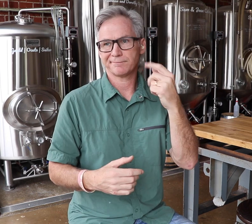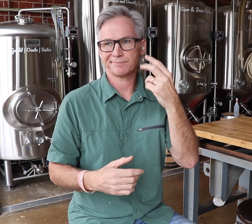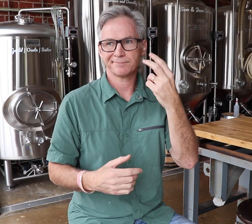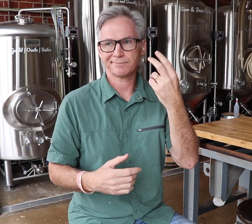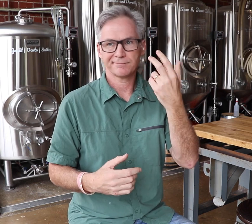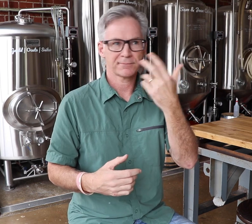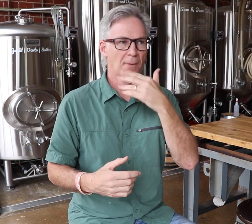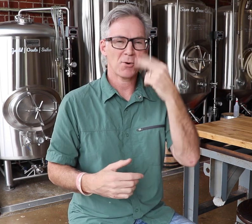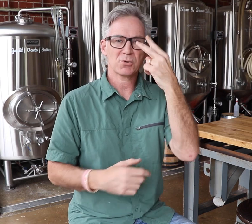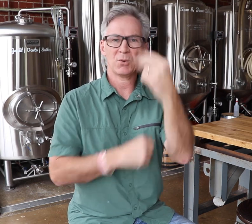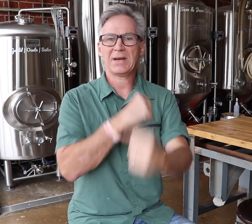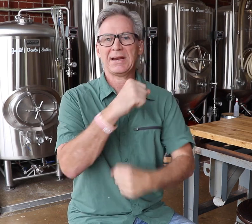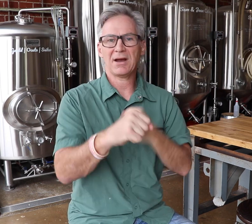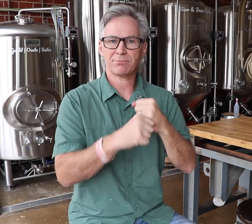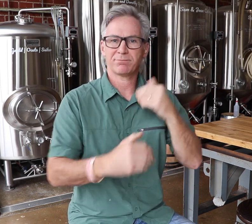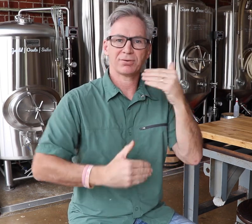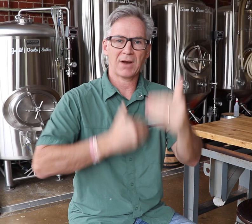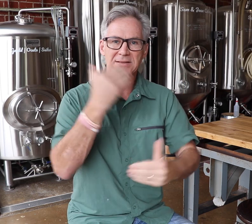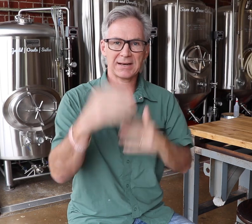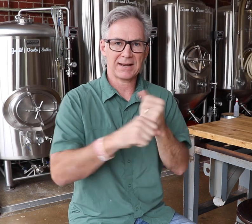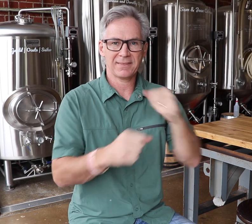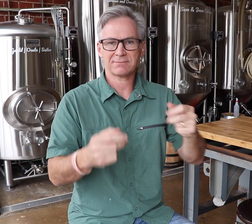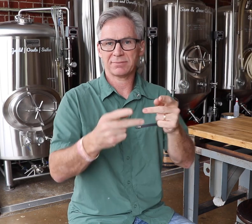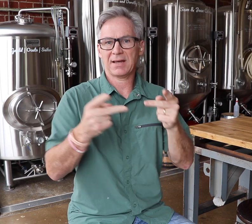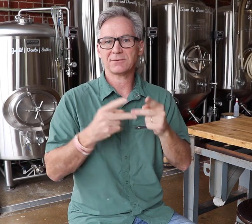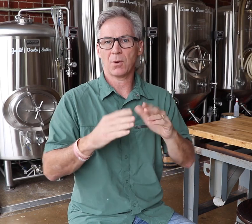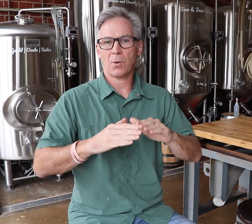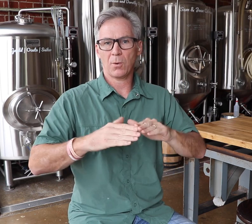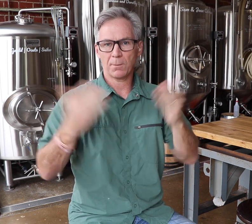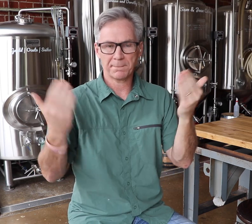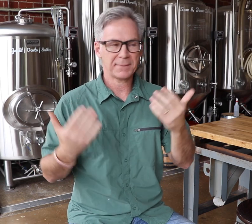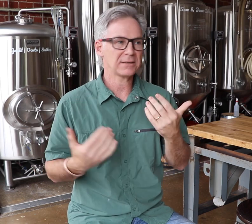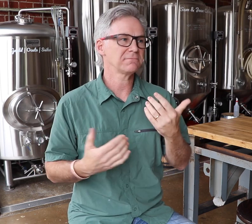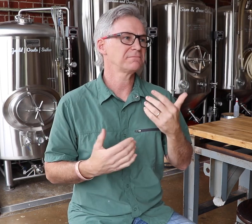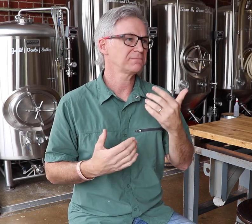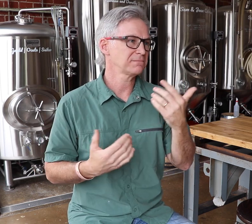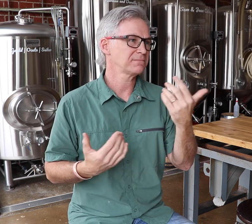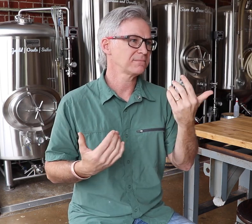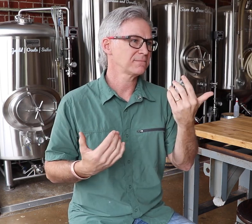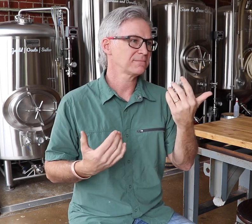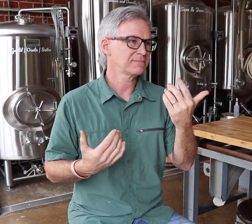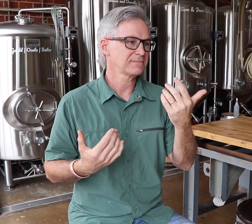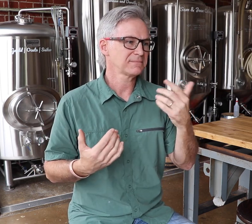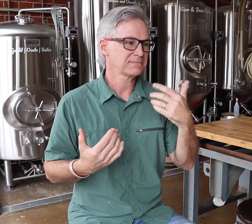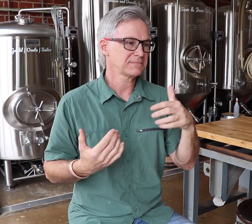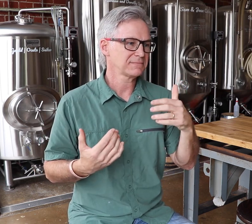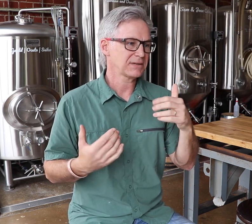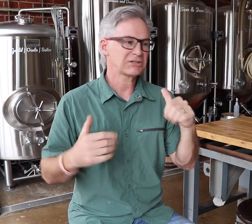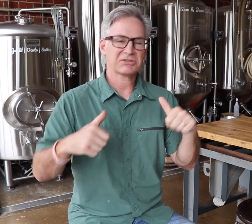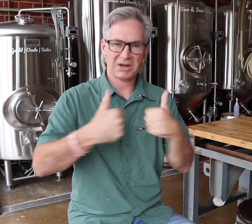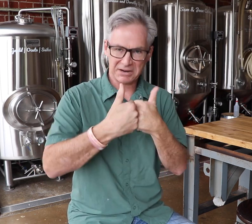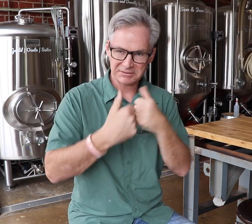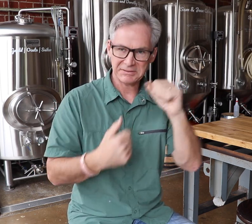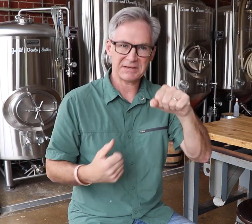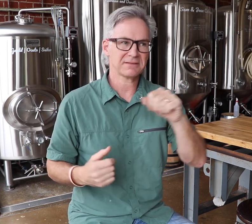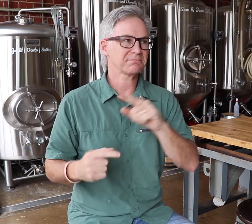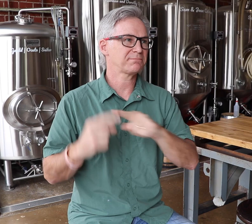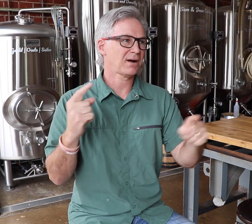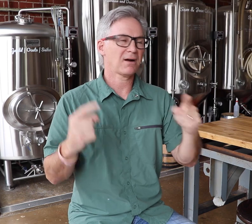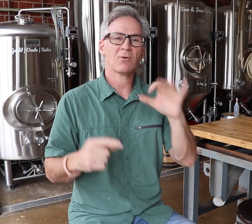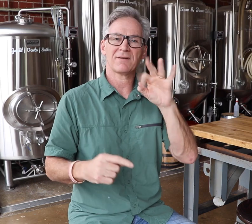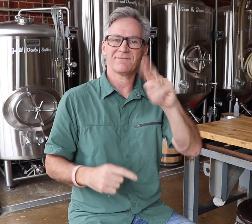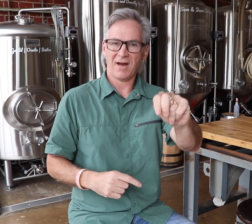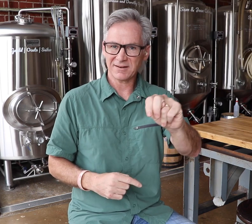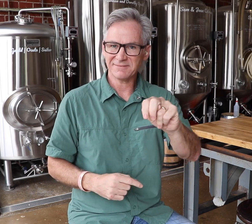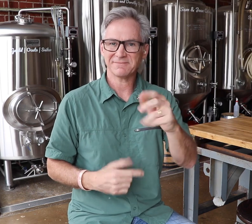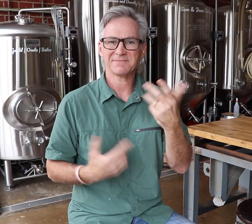It took us almost two years to set up our business, it was challenging but it was also fun!